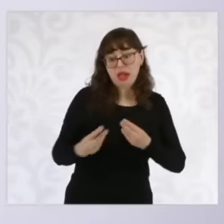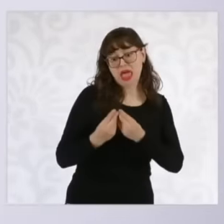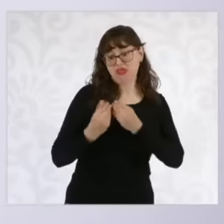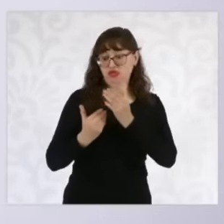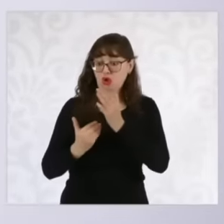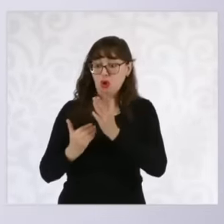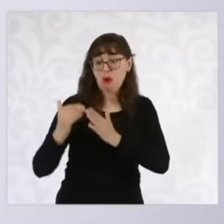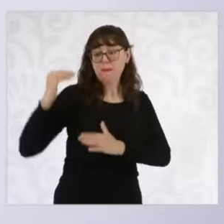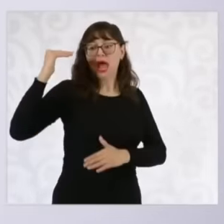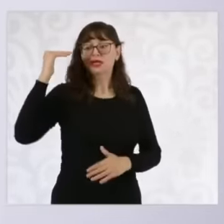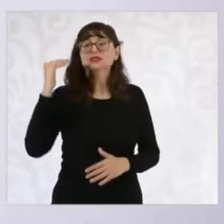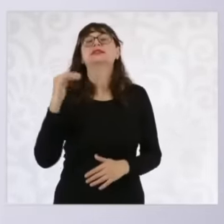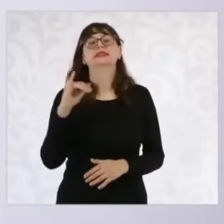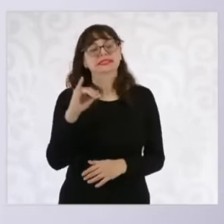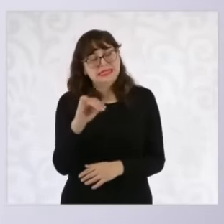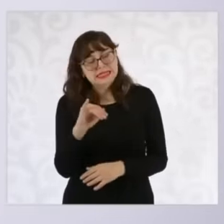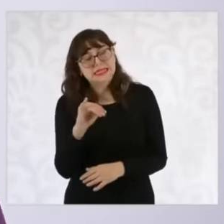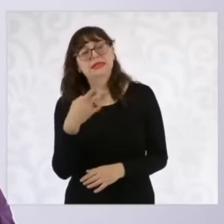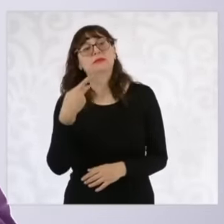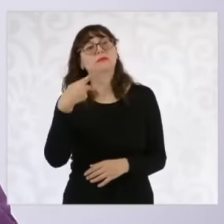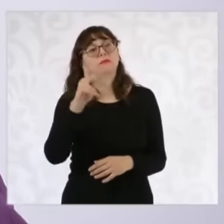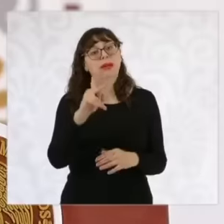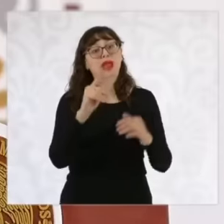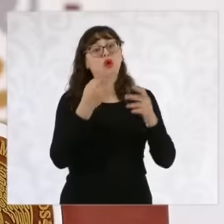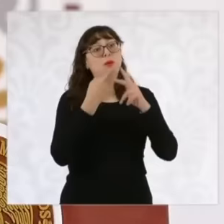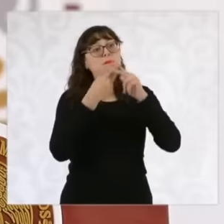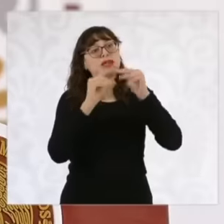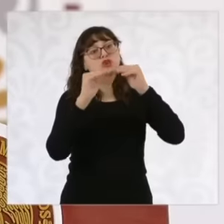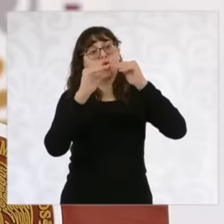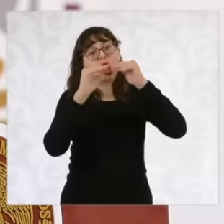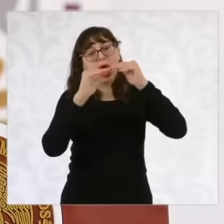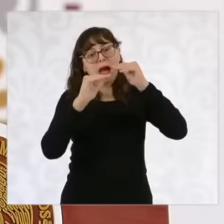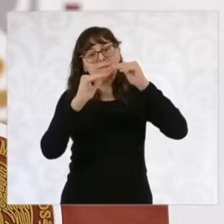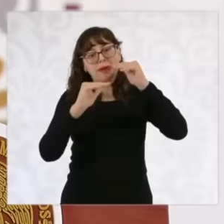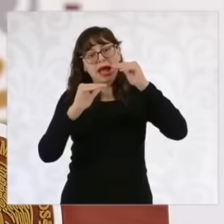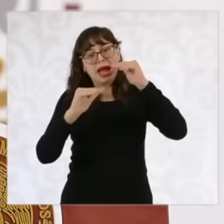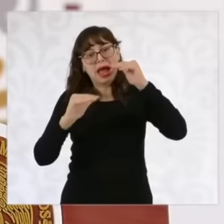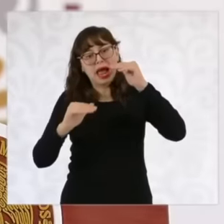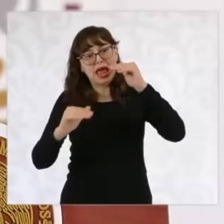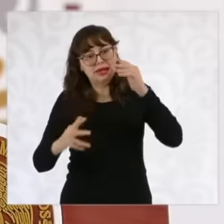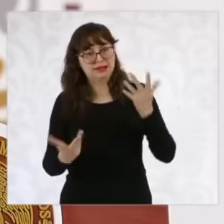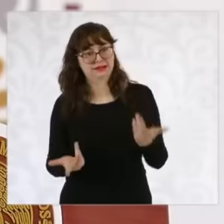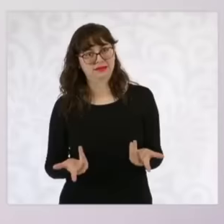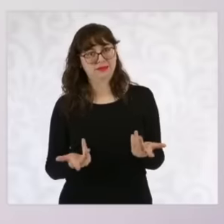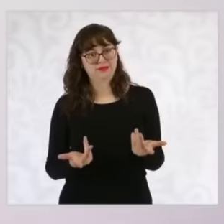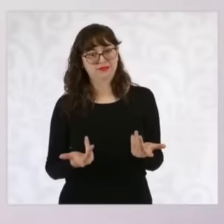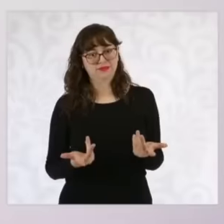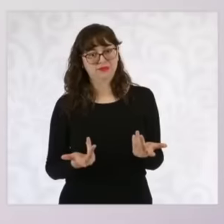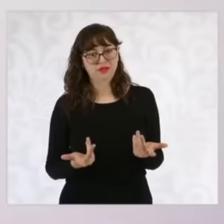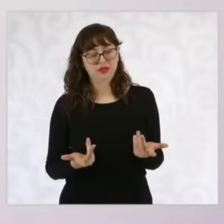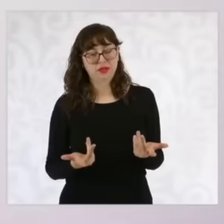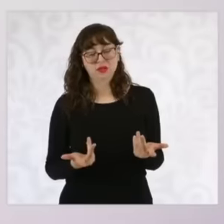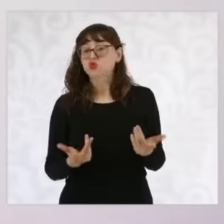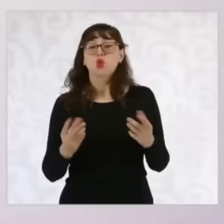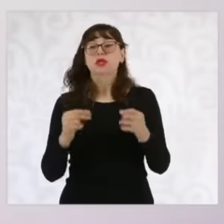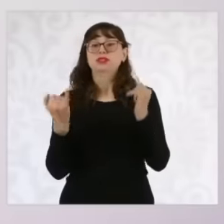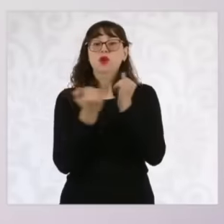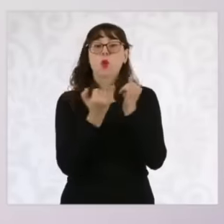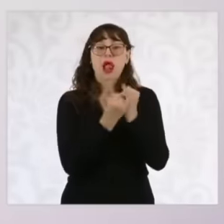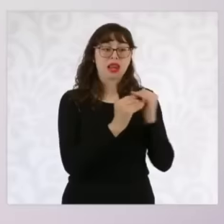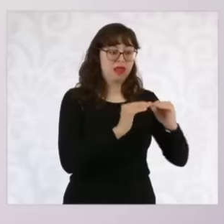trend is not the same as homicides growing than are decreasing and